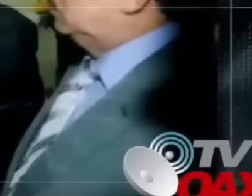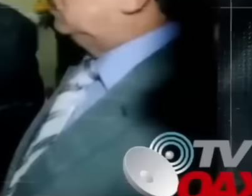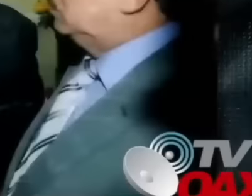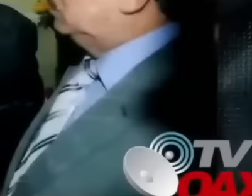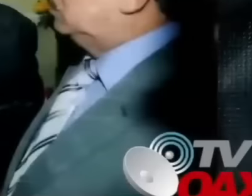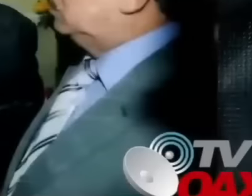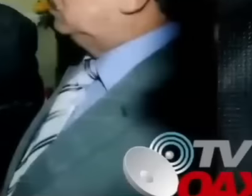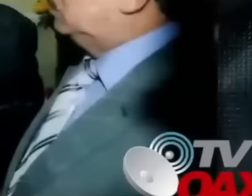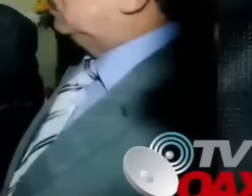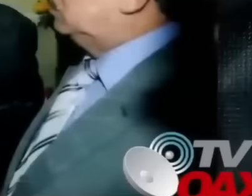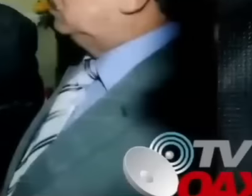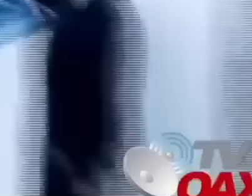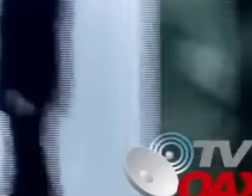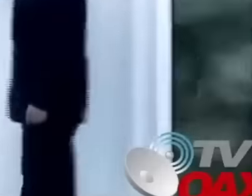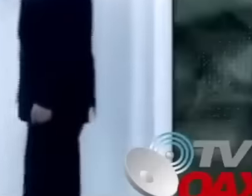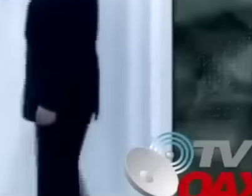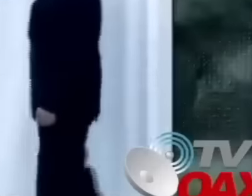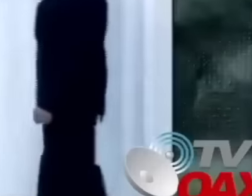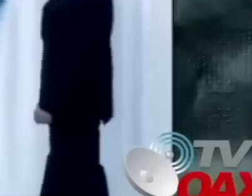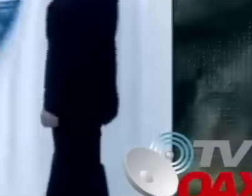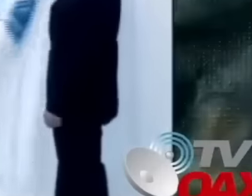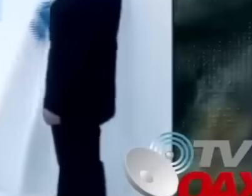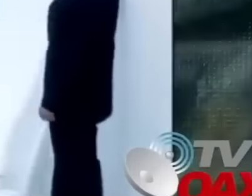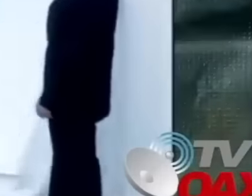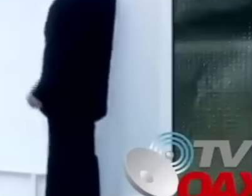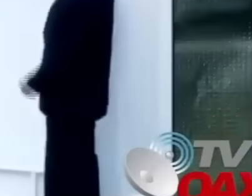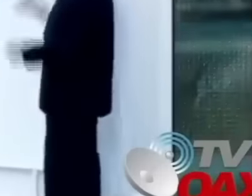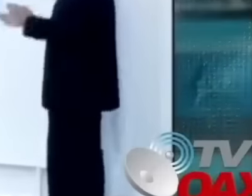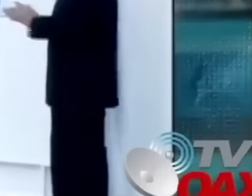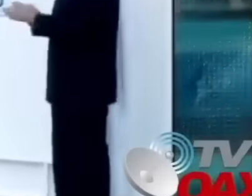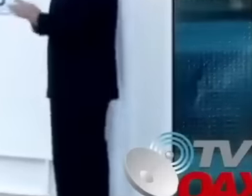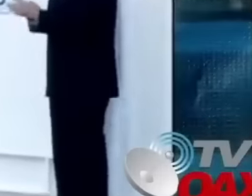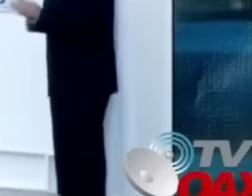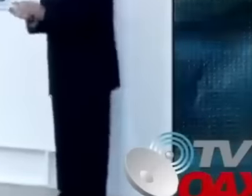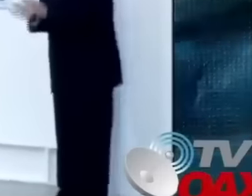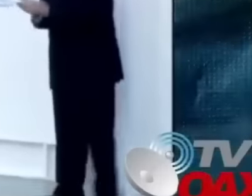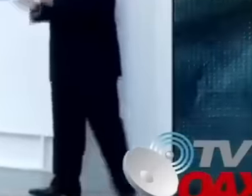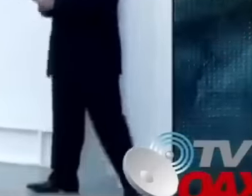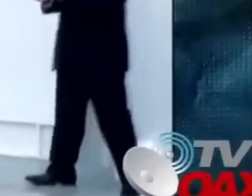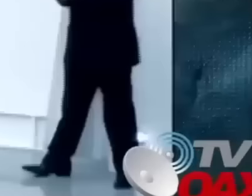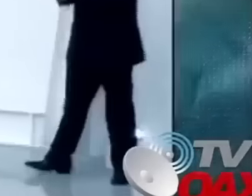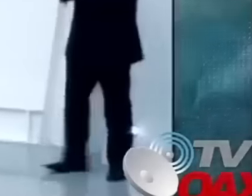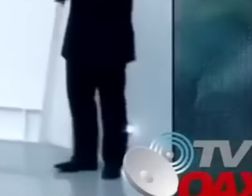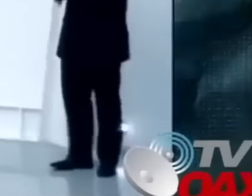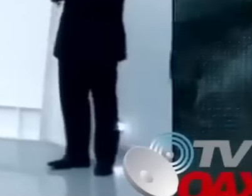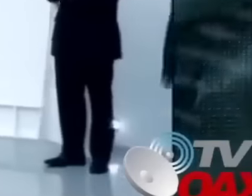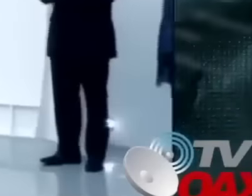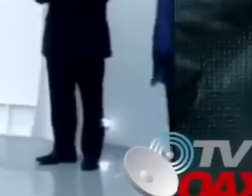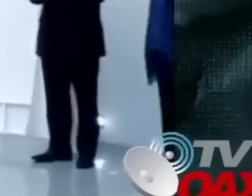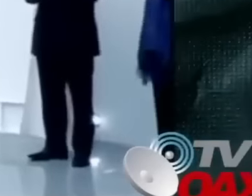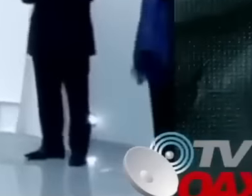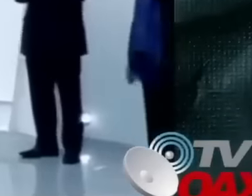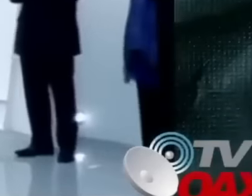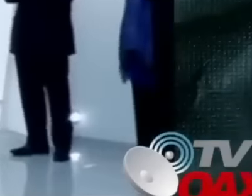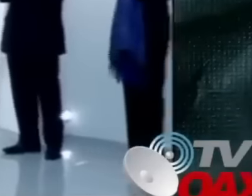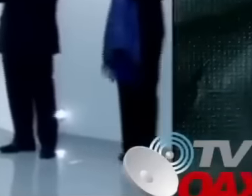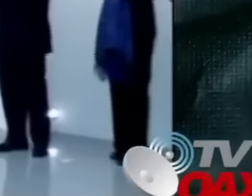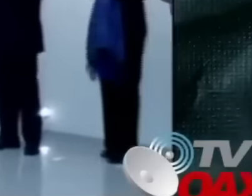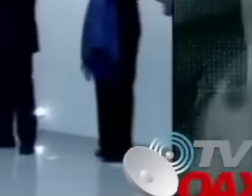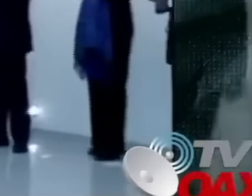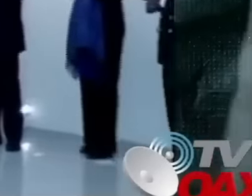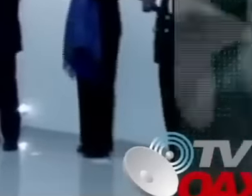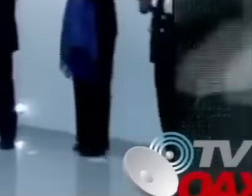as reported by Rosa Yela Rodríguez, head of the Ministry of Security and Citizen Protection.